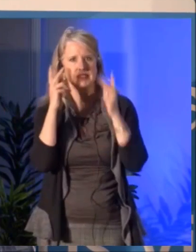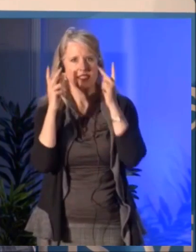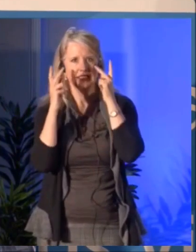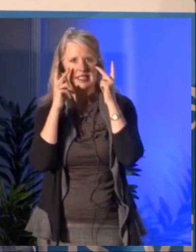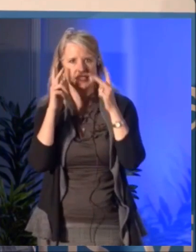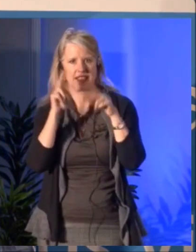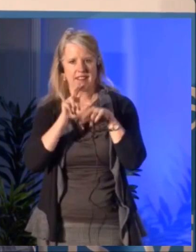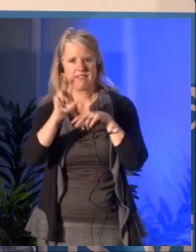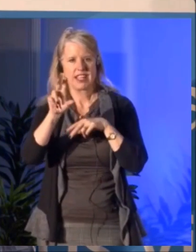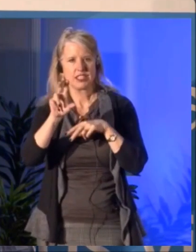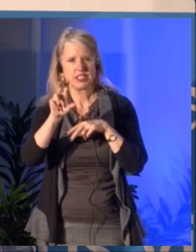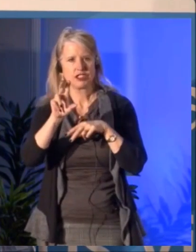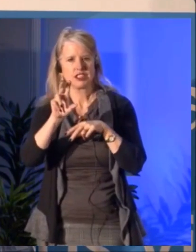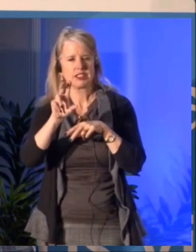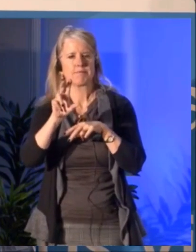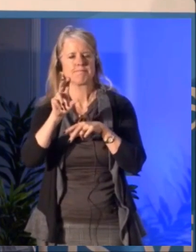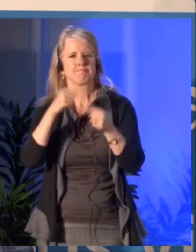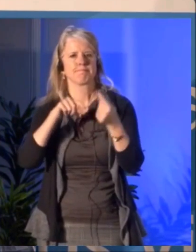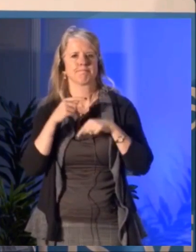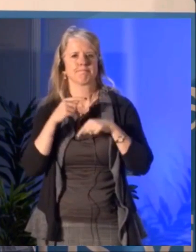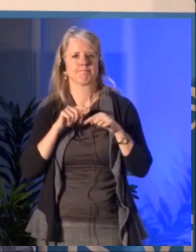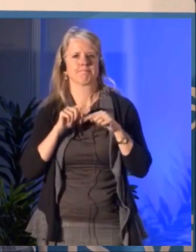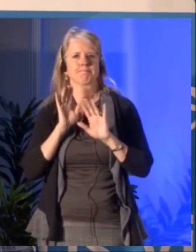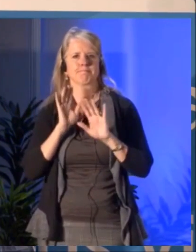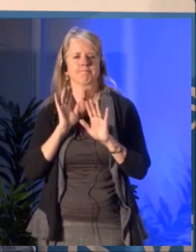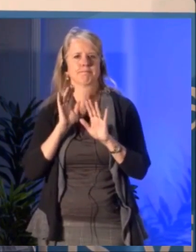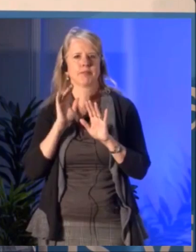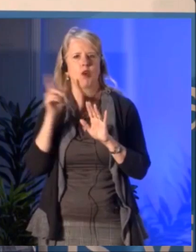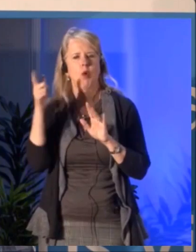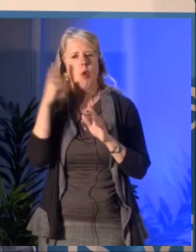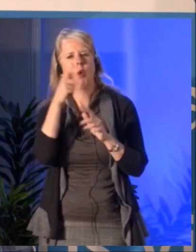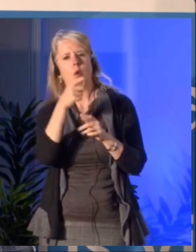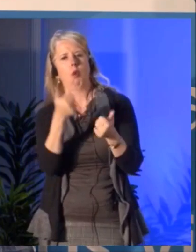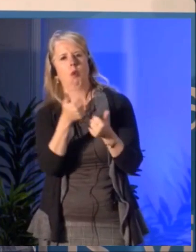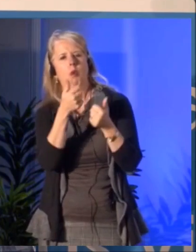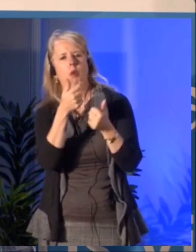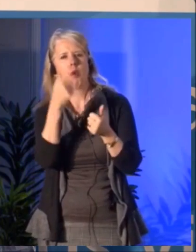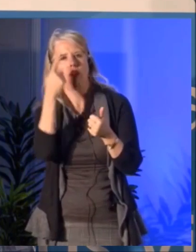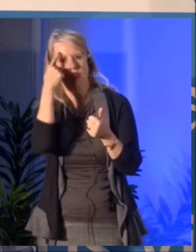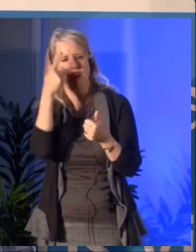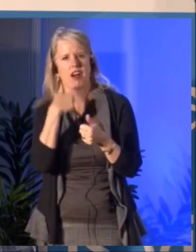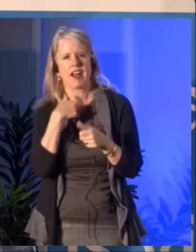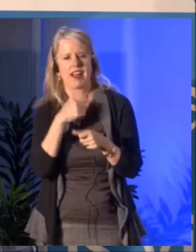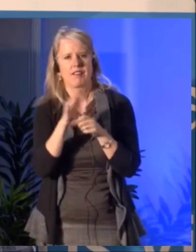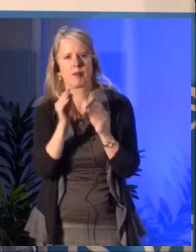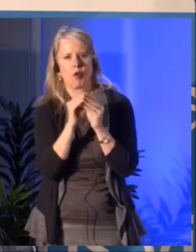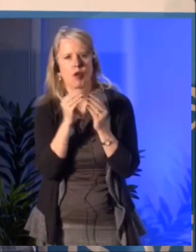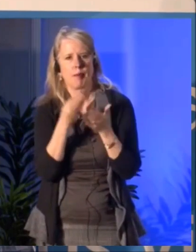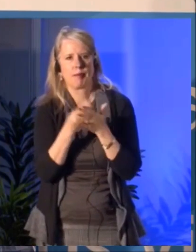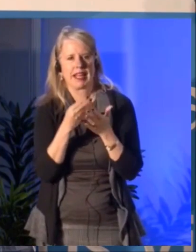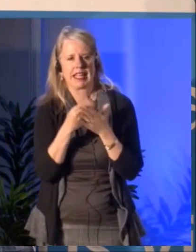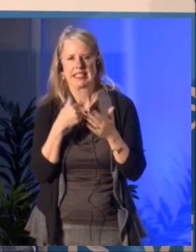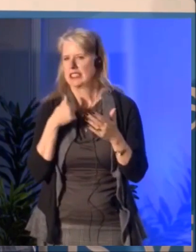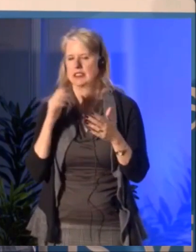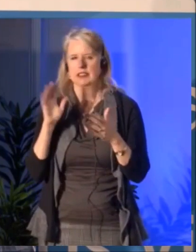and one of the big preoccupations I have right now as the CEO of the Canada Council and one of my biggest fears is